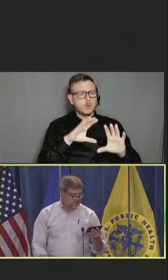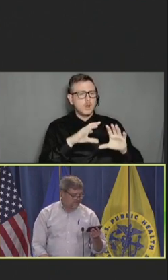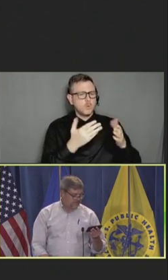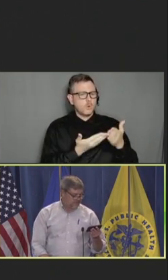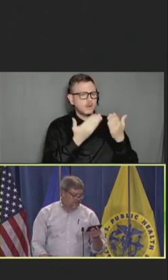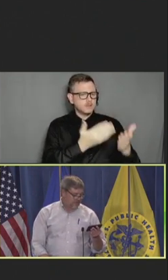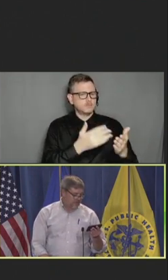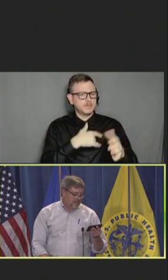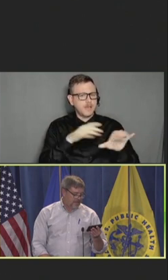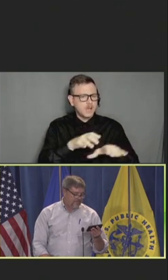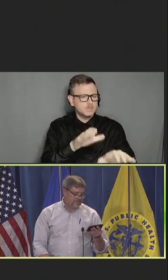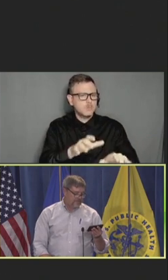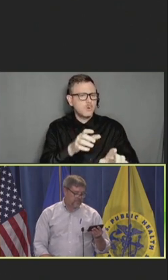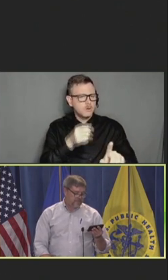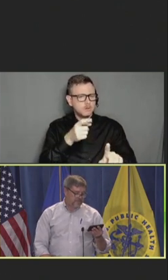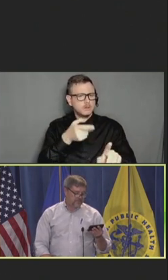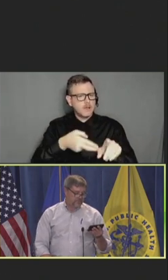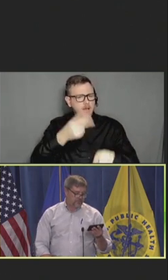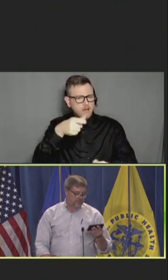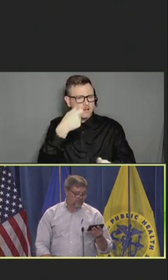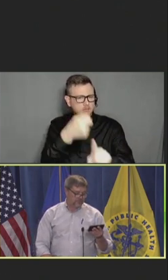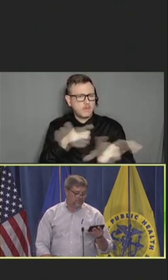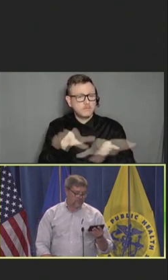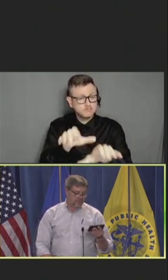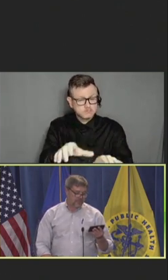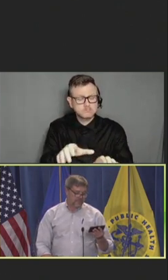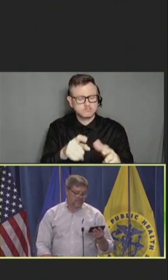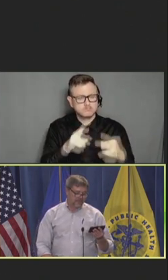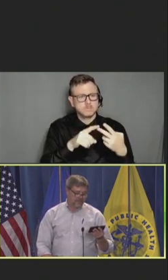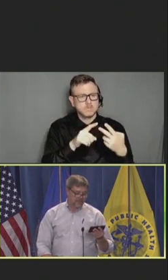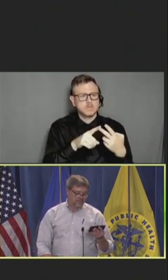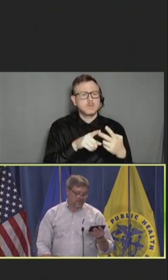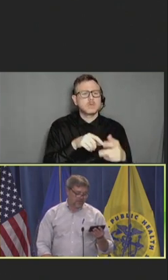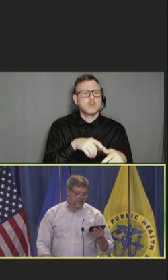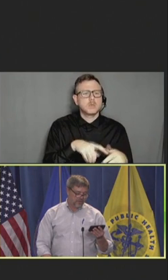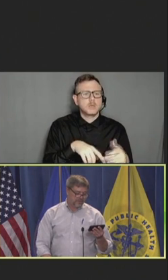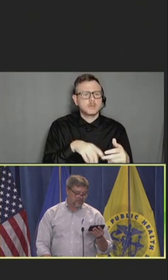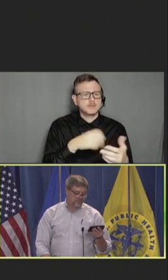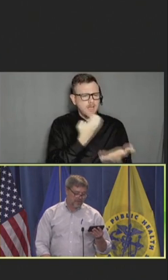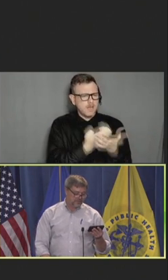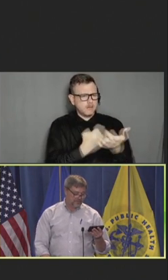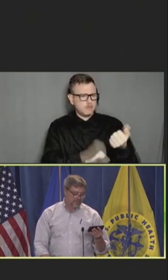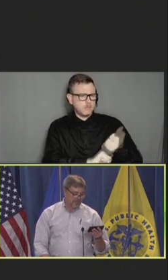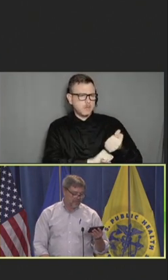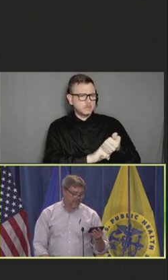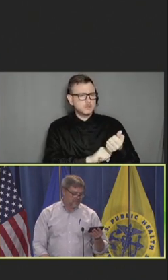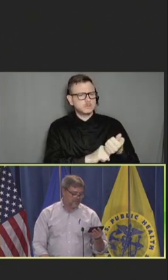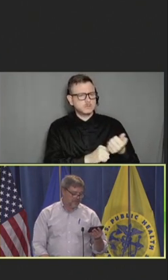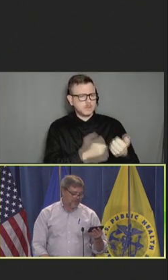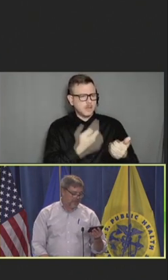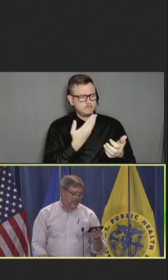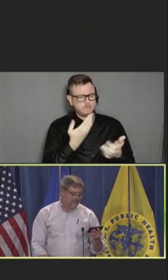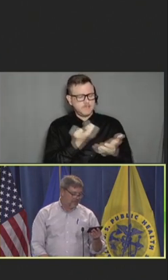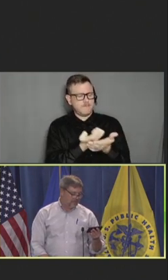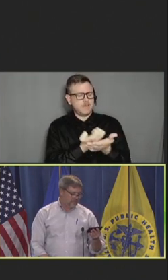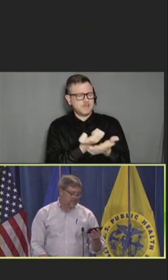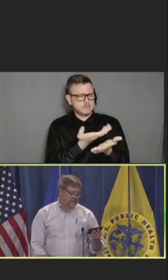An evidence-based approach for identifying and prioritizing vaccine candidates and immunization